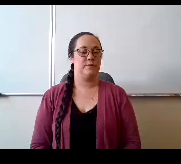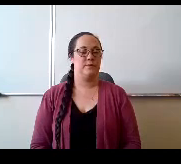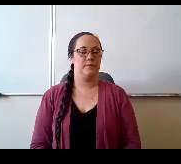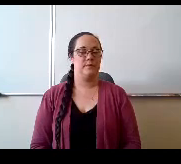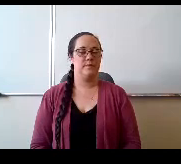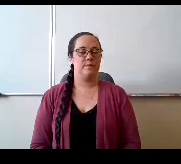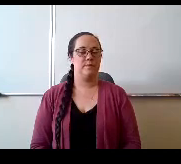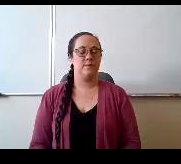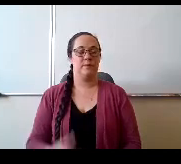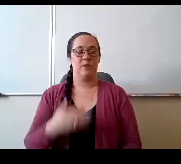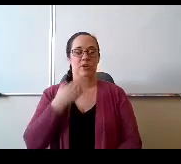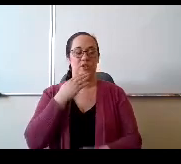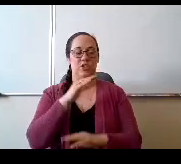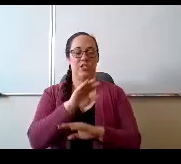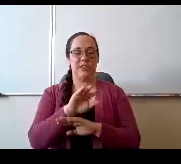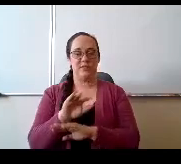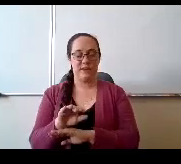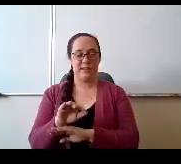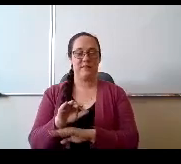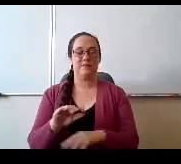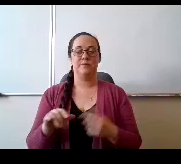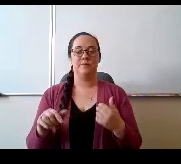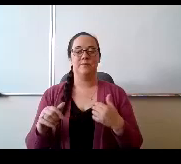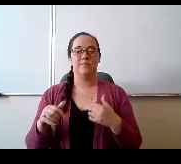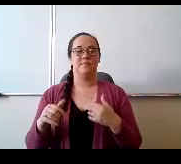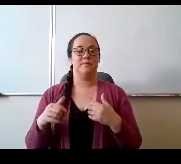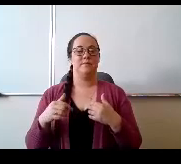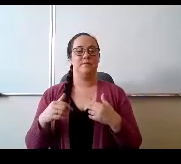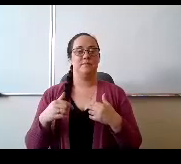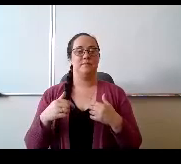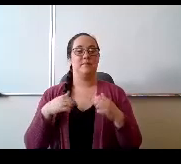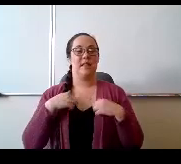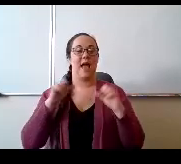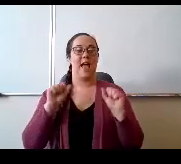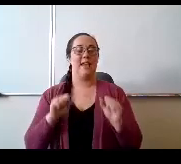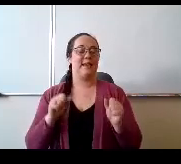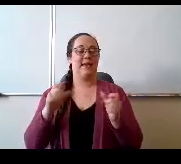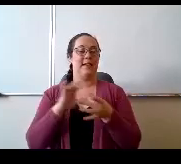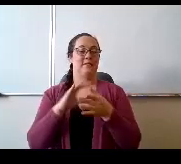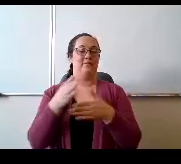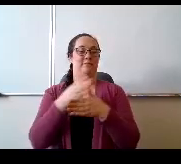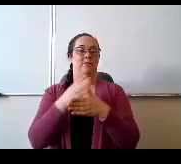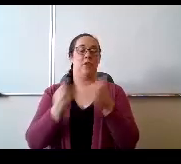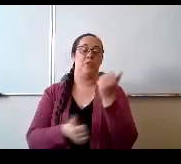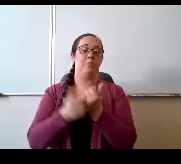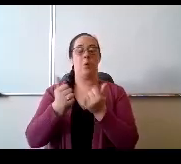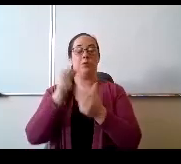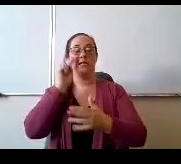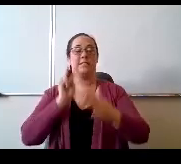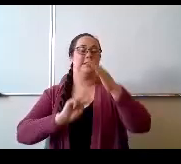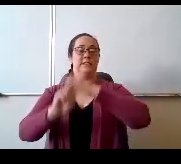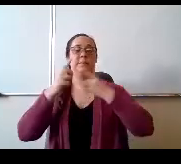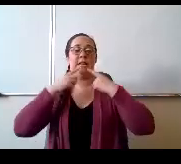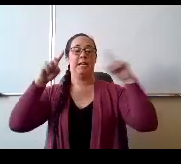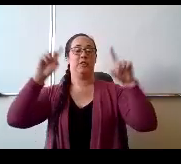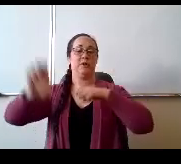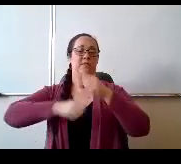Good evening, so I have the pleasure of sharing the probably most anticipated announcement of the year. This has been an unusual year for sure,